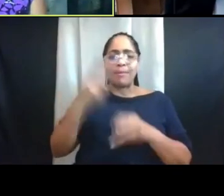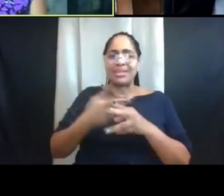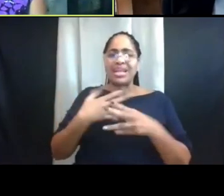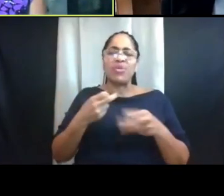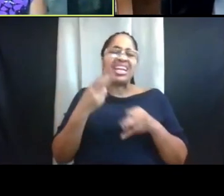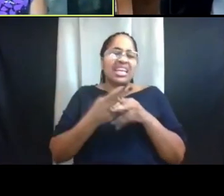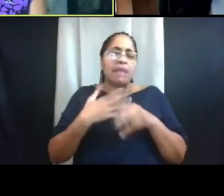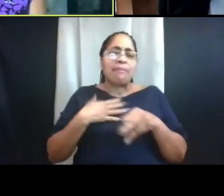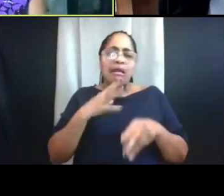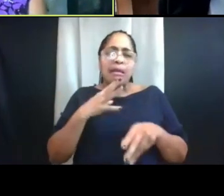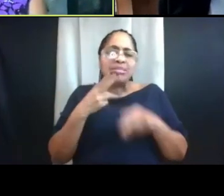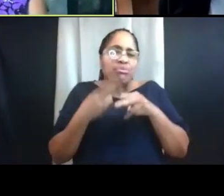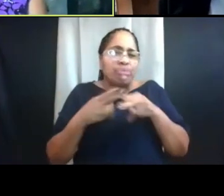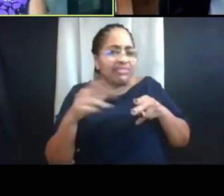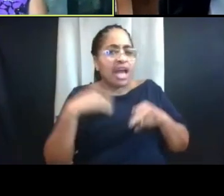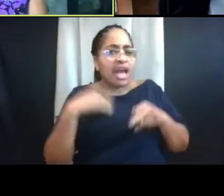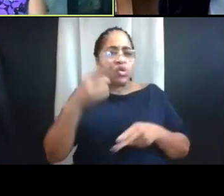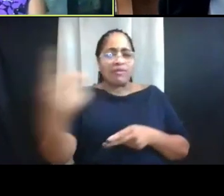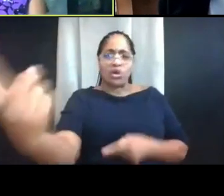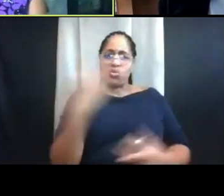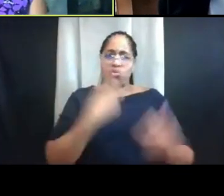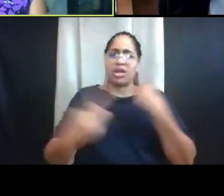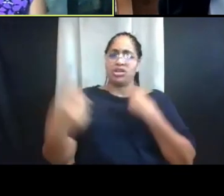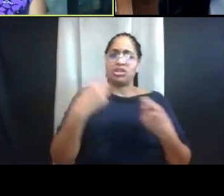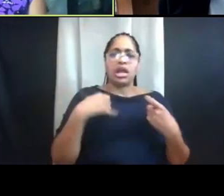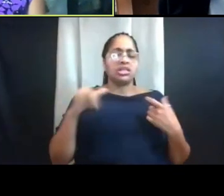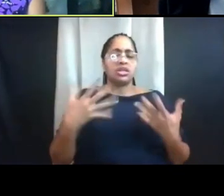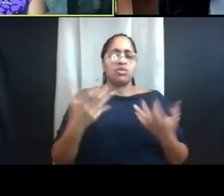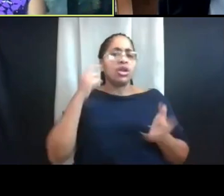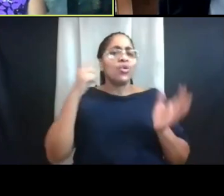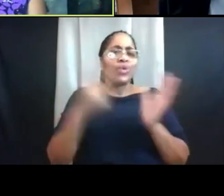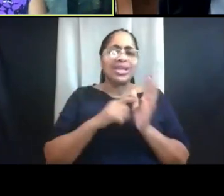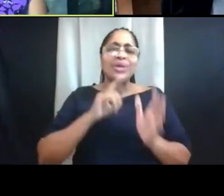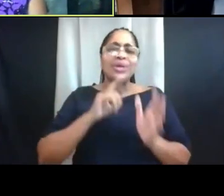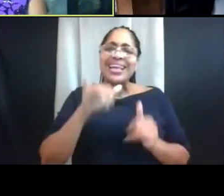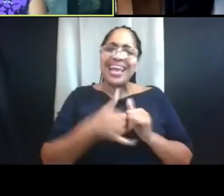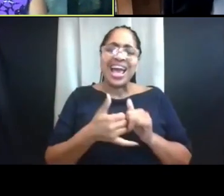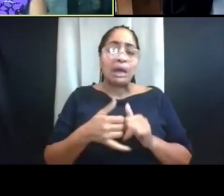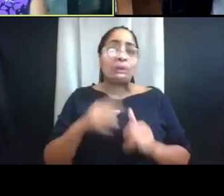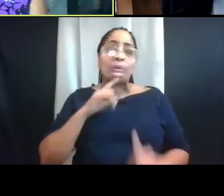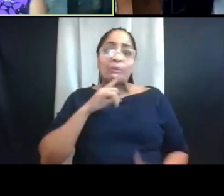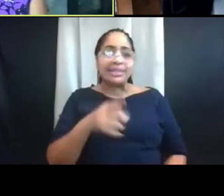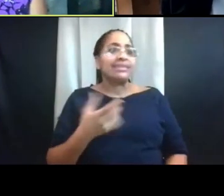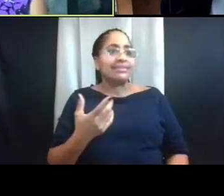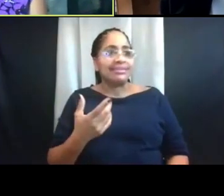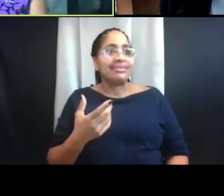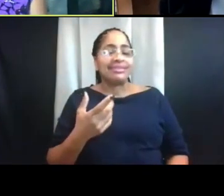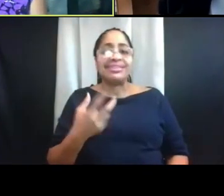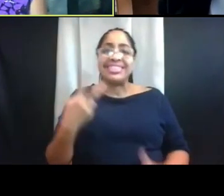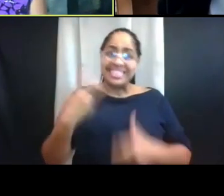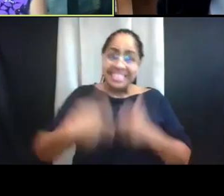'cause I know you do have questions and I just wanna recognize really how difficult this year has been and acknowledge that the months ahead